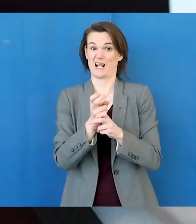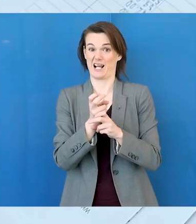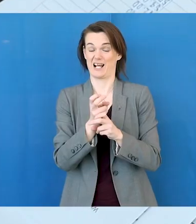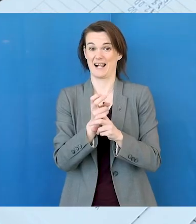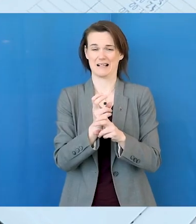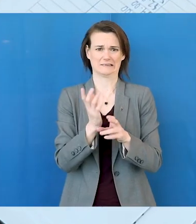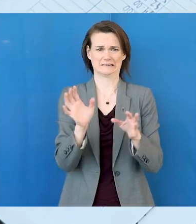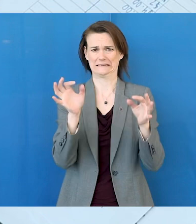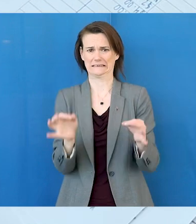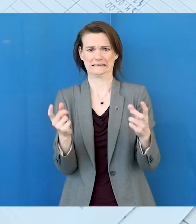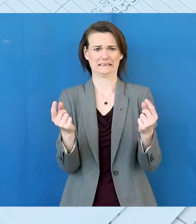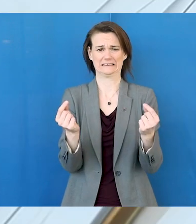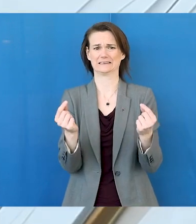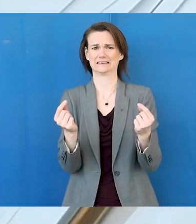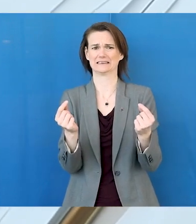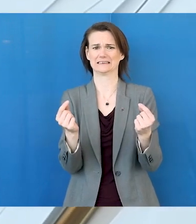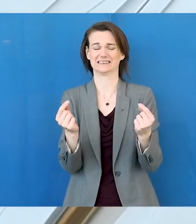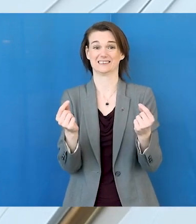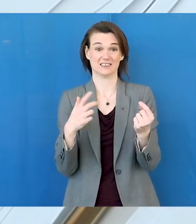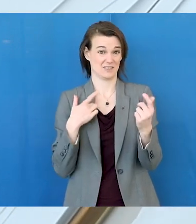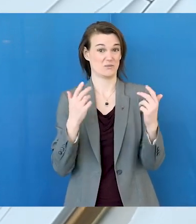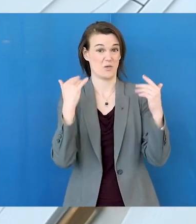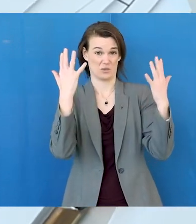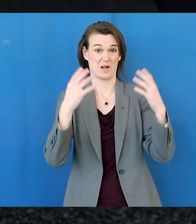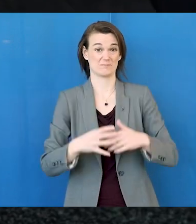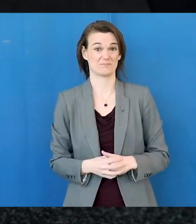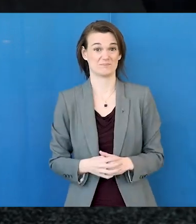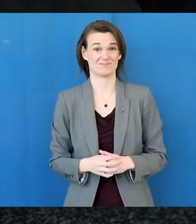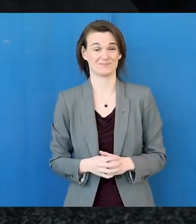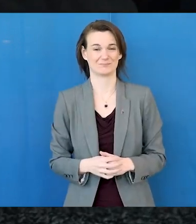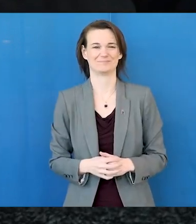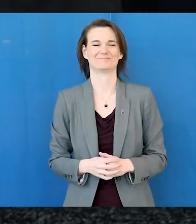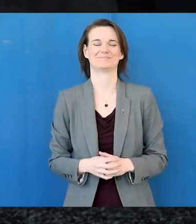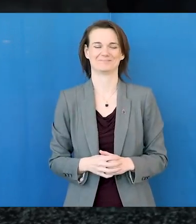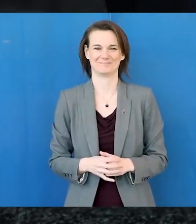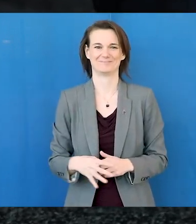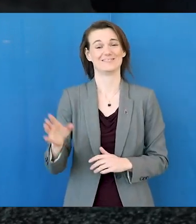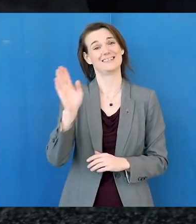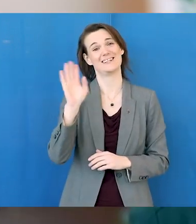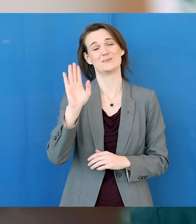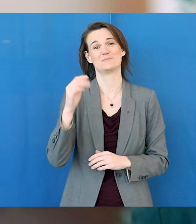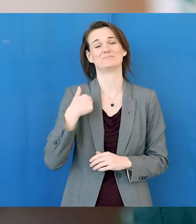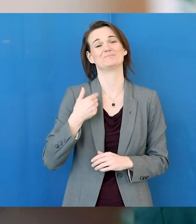It's a big step and there are a lot of decisions to make. It can even feel overwhelming. Hi,